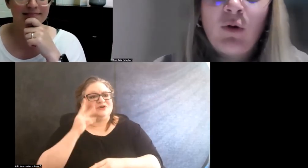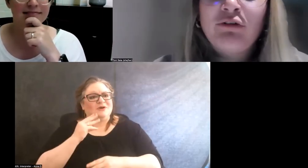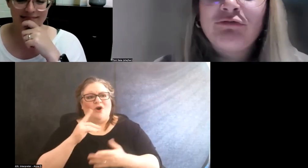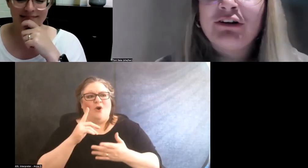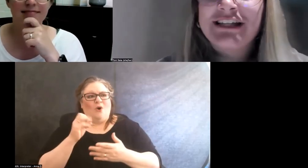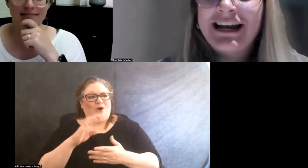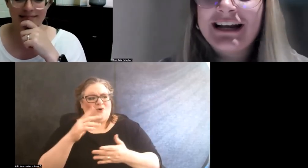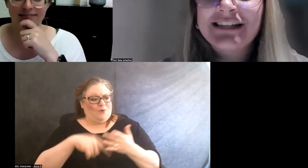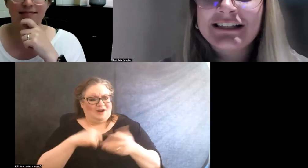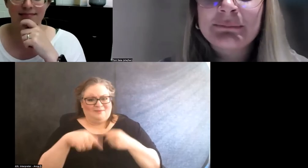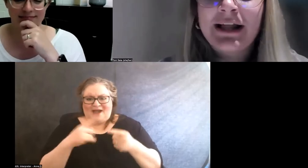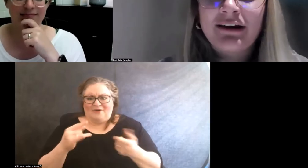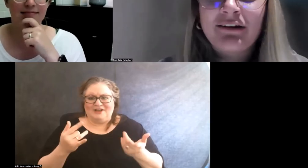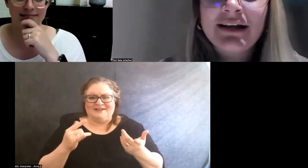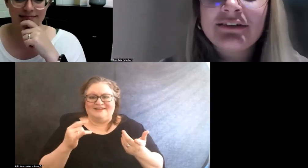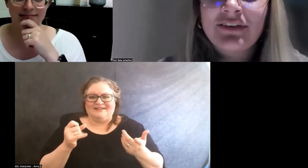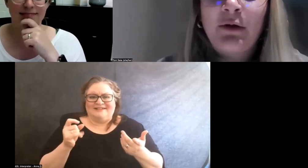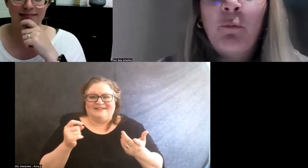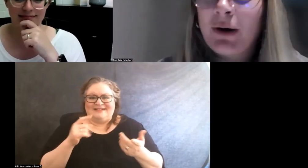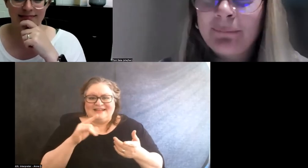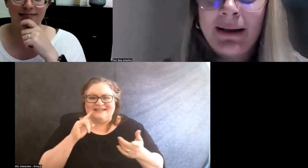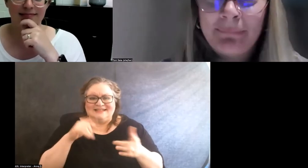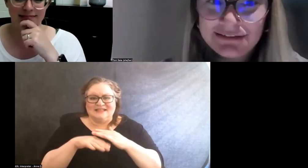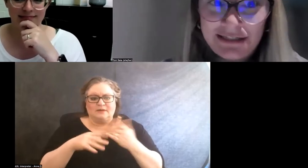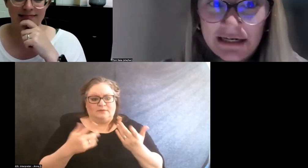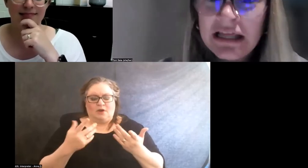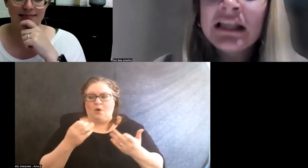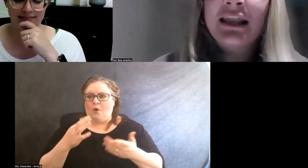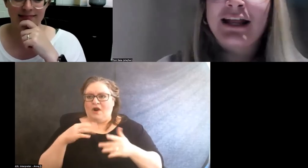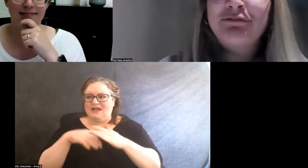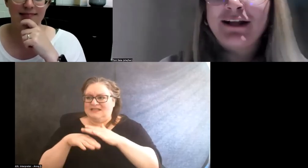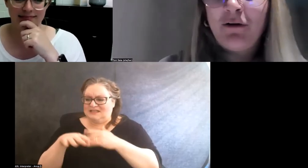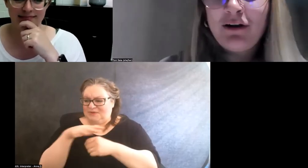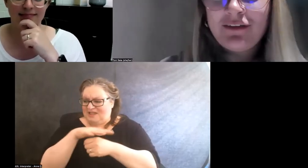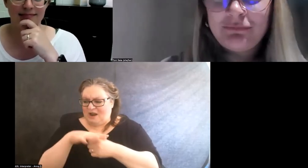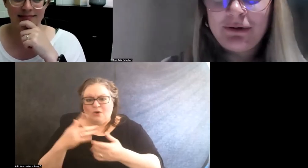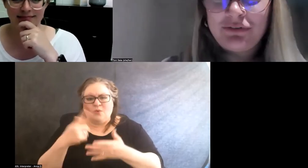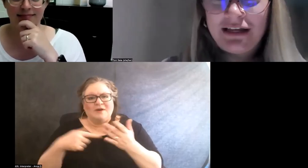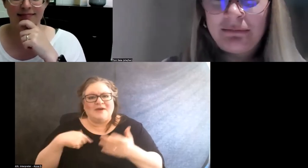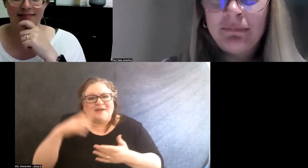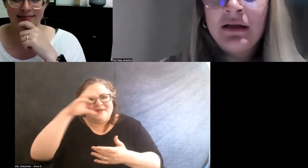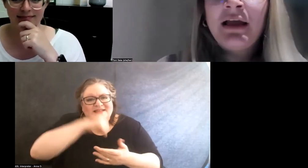or if there's inaccessible areas like what am I missing? Like if I go to this museum